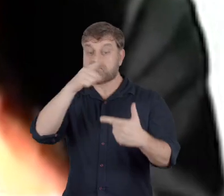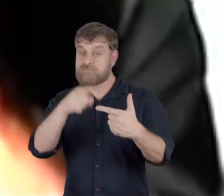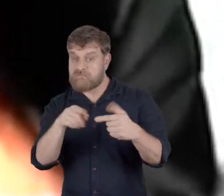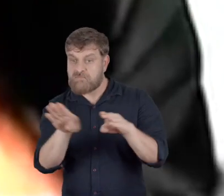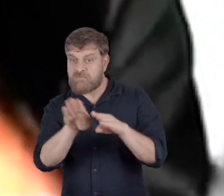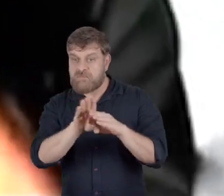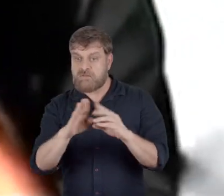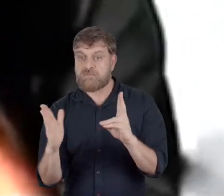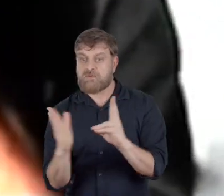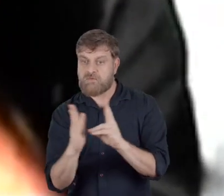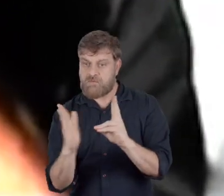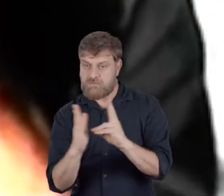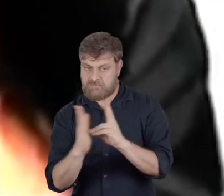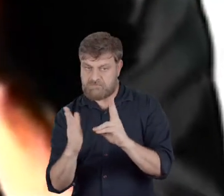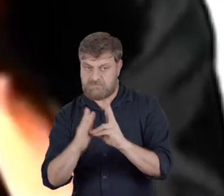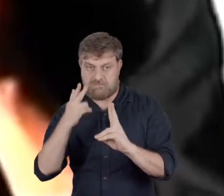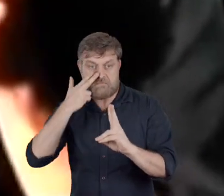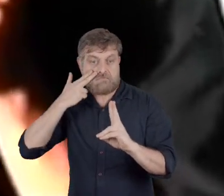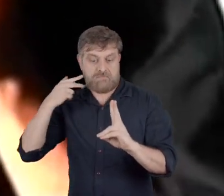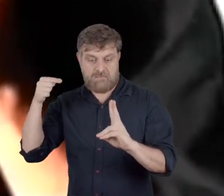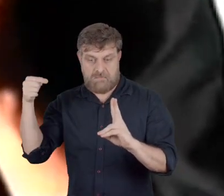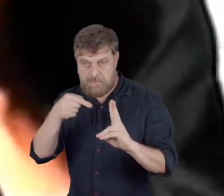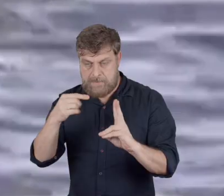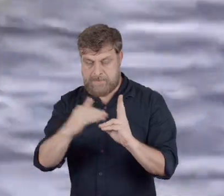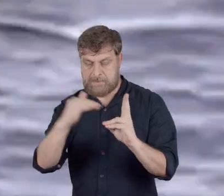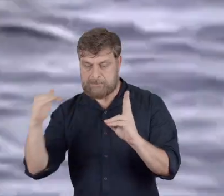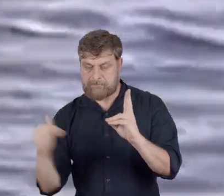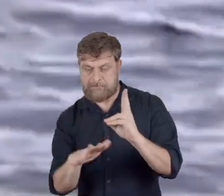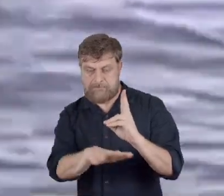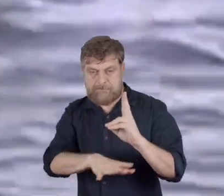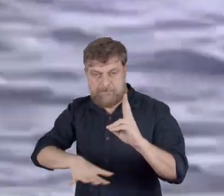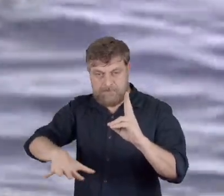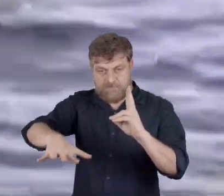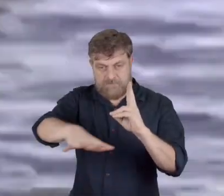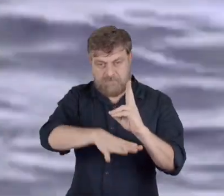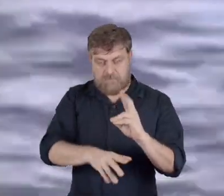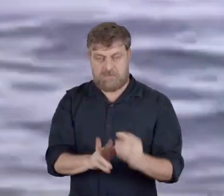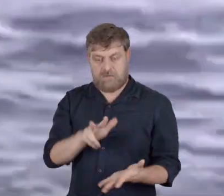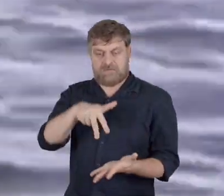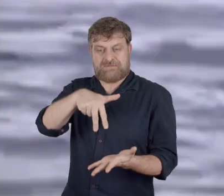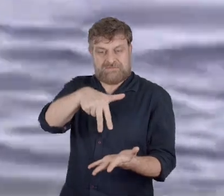because the native is a somewhat idealized figure,